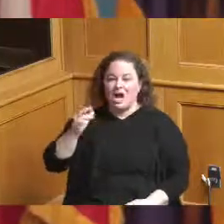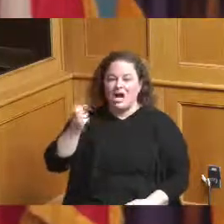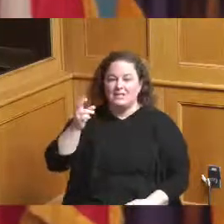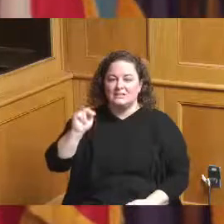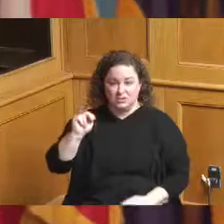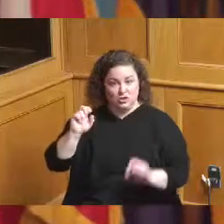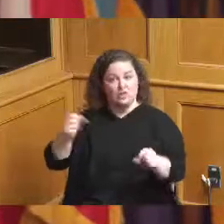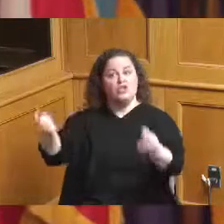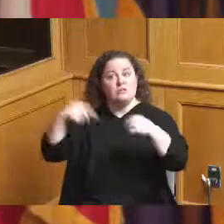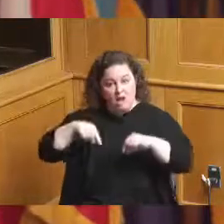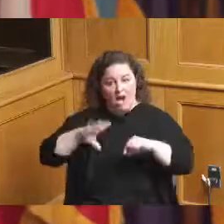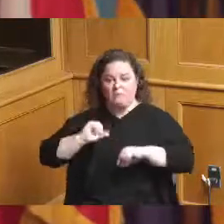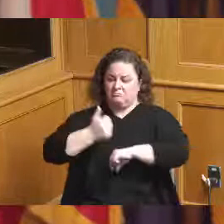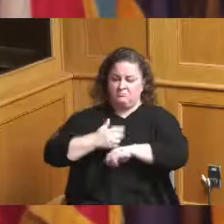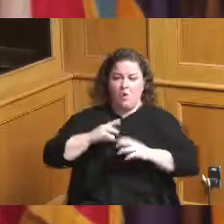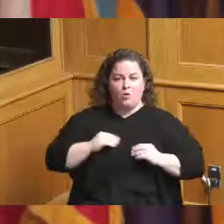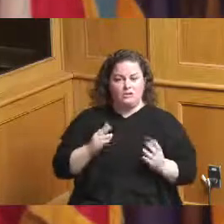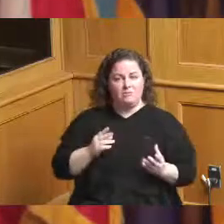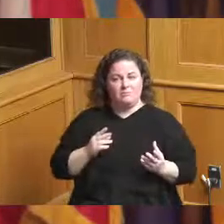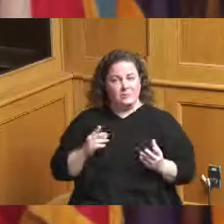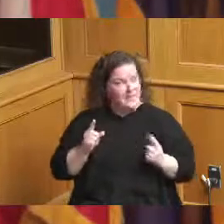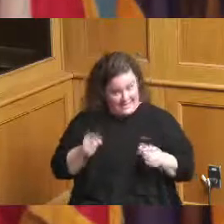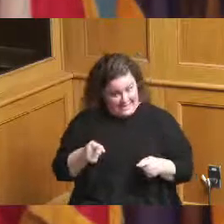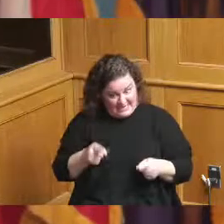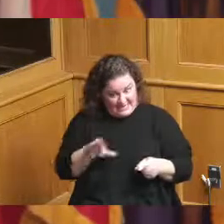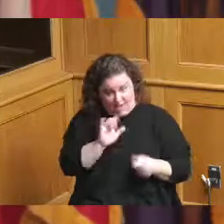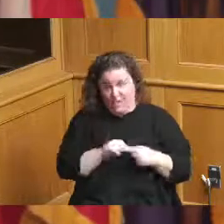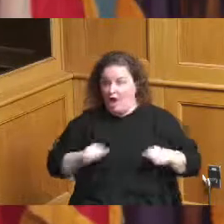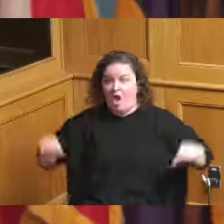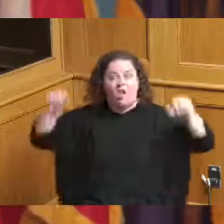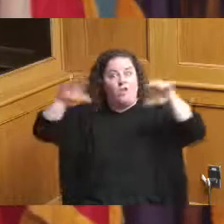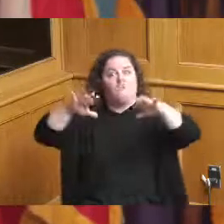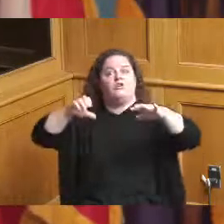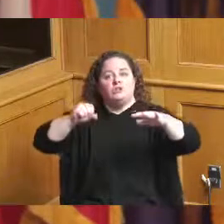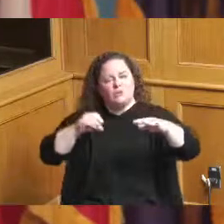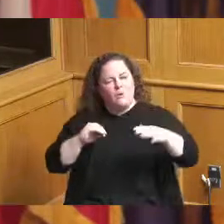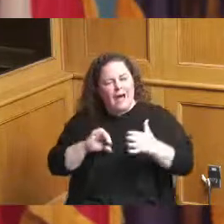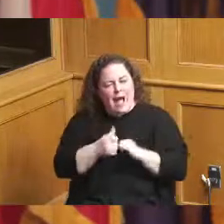so how do we get ownership because it says you're going to be acquiring more land around convention